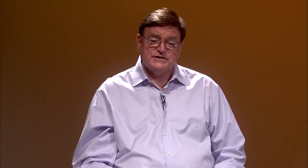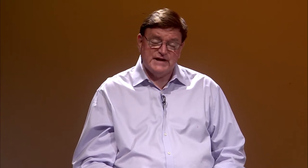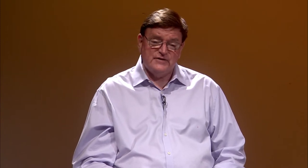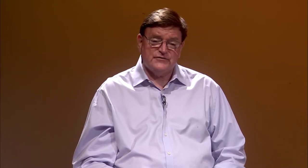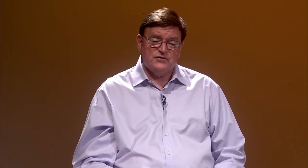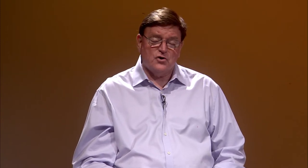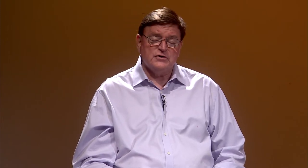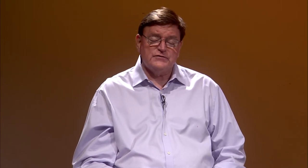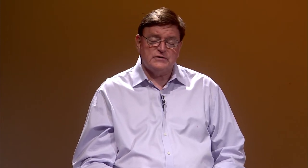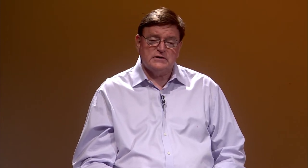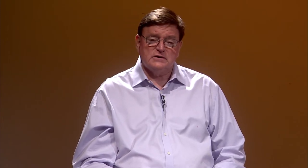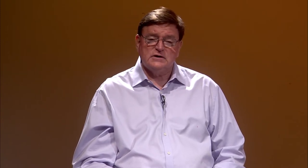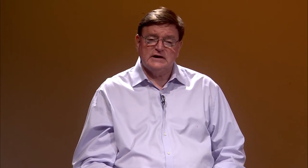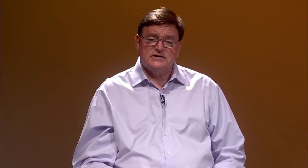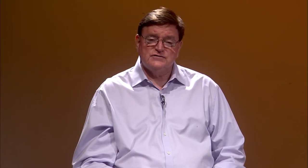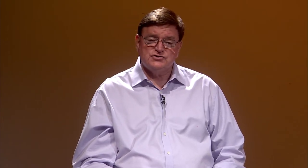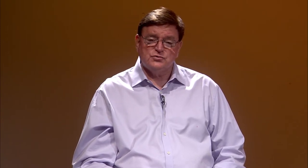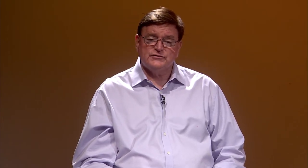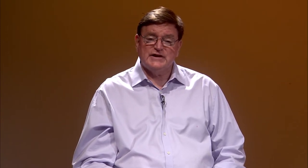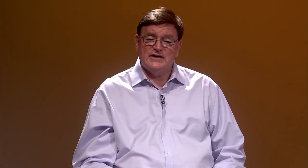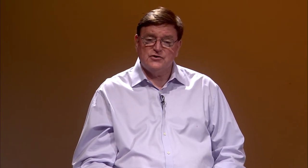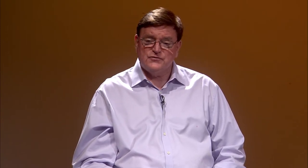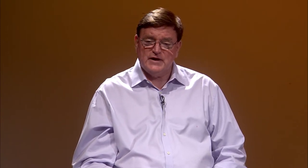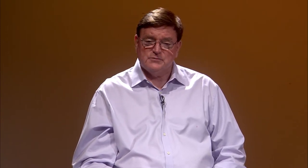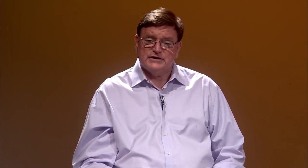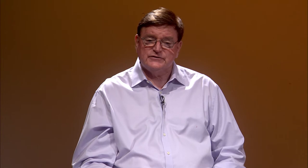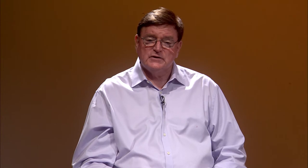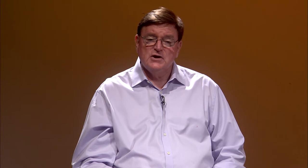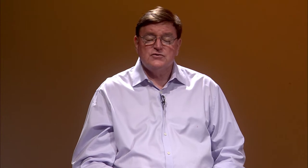deaf and hard of hearing individuals and their families